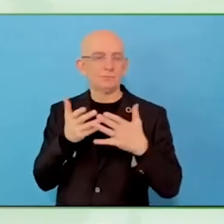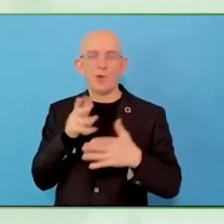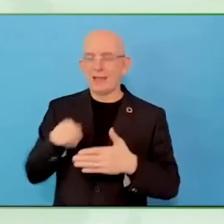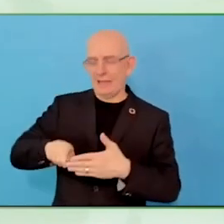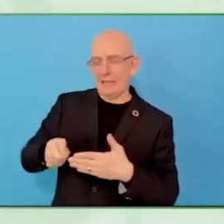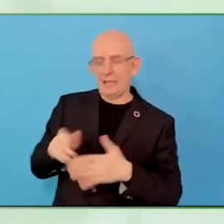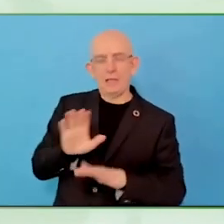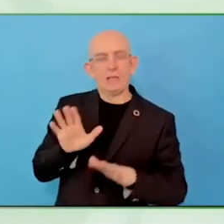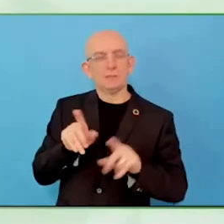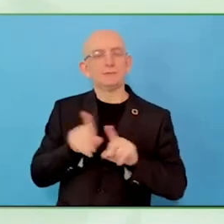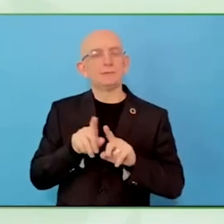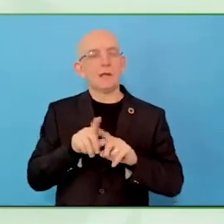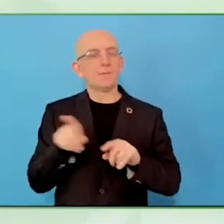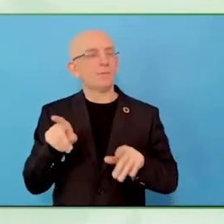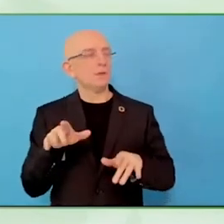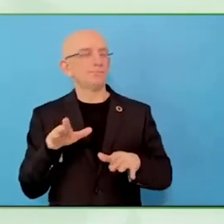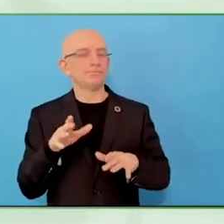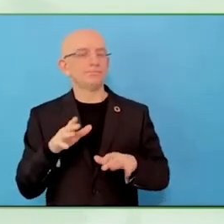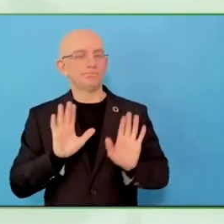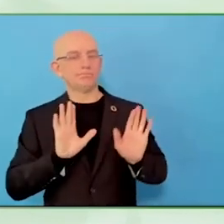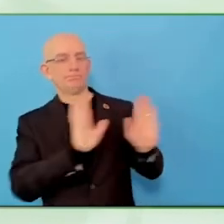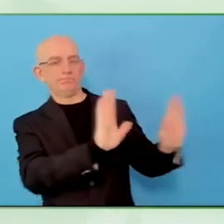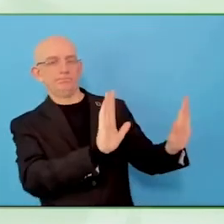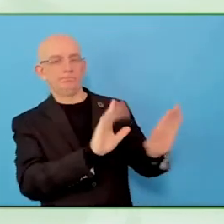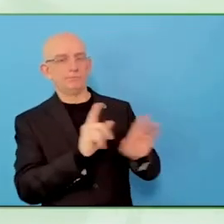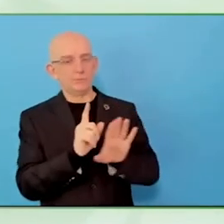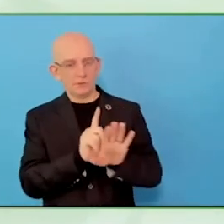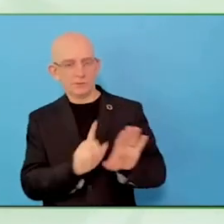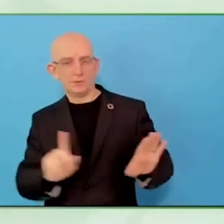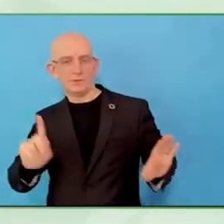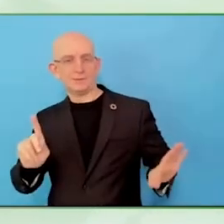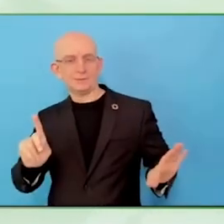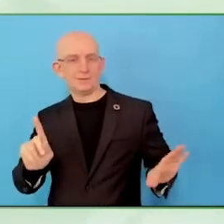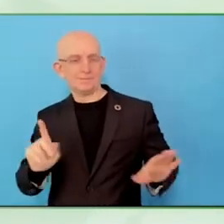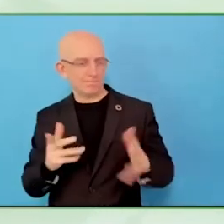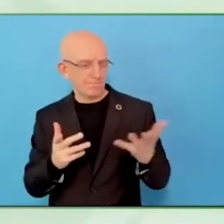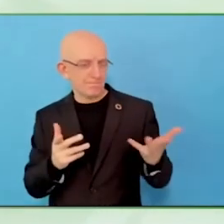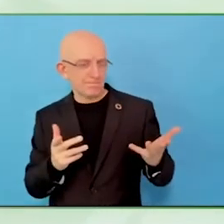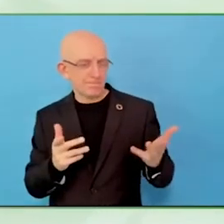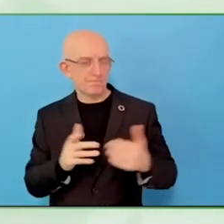workplace, you will have the best employees ever. You could do that.